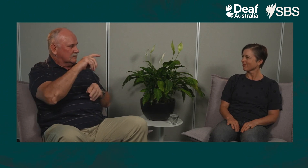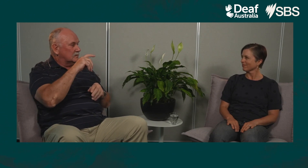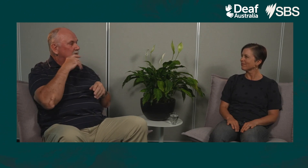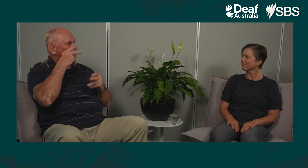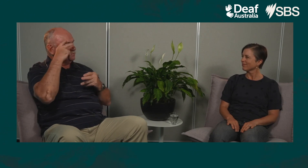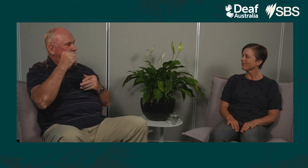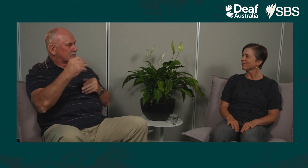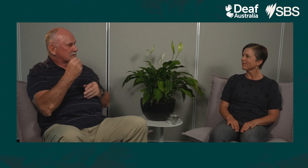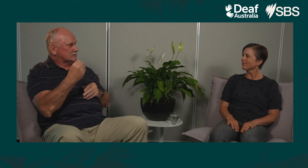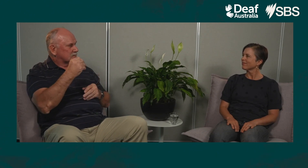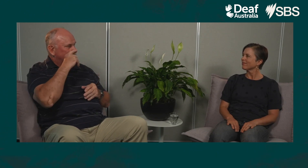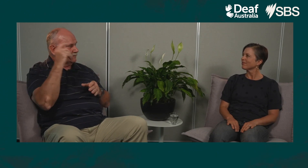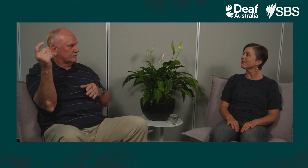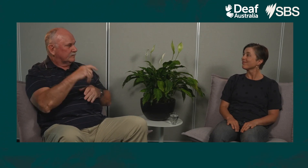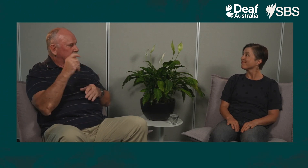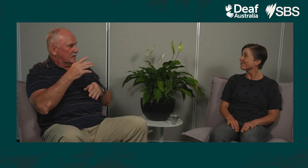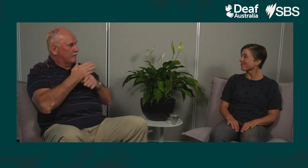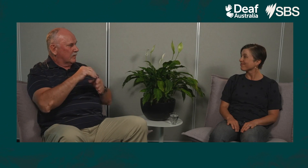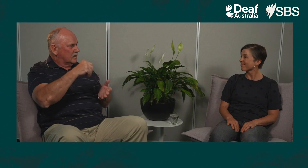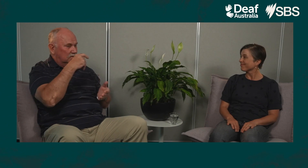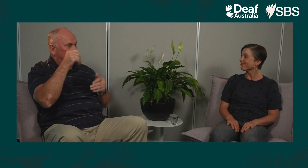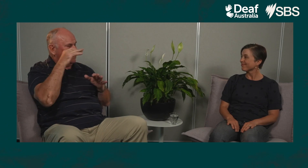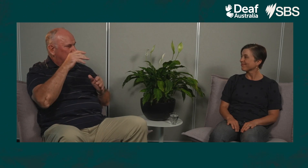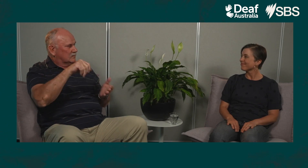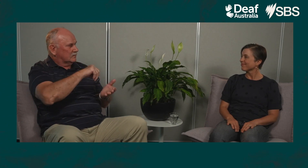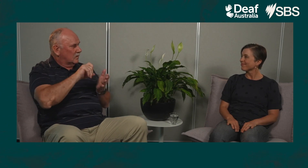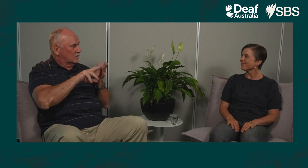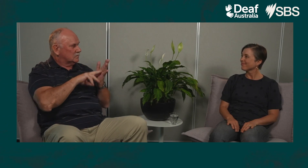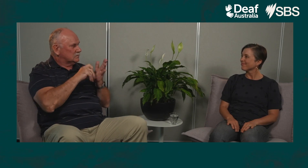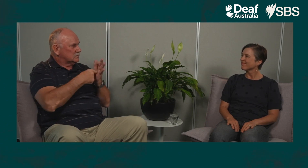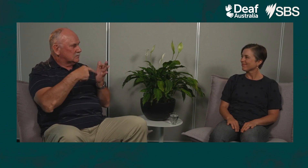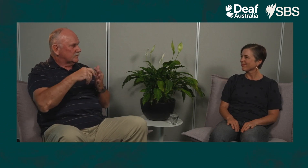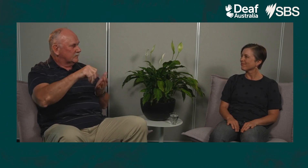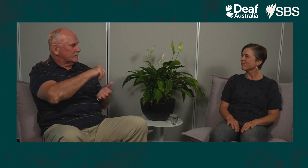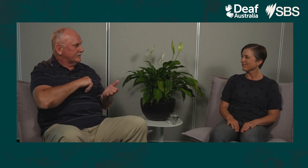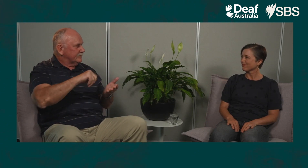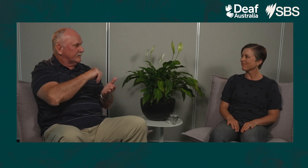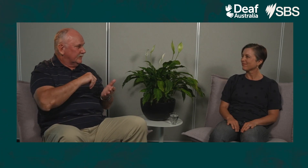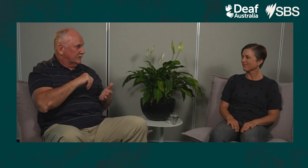and he worked with a number of Greeks who came along, and the Greeks were doing a lot of concreting at the time,